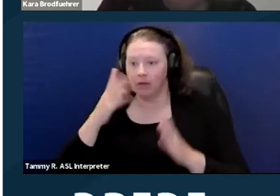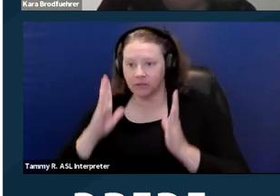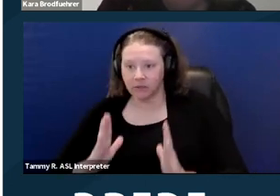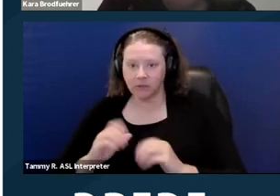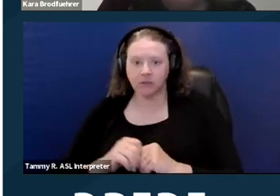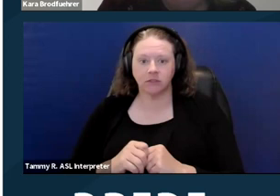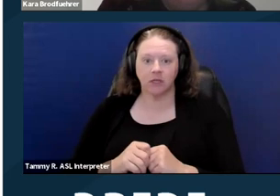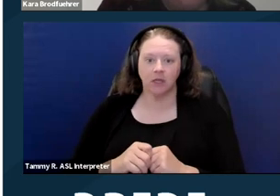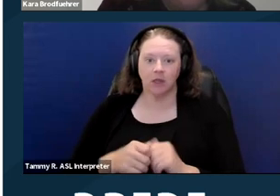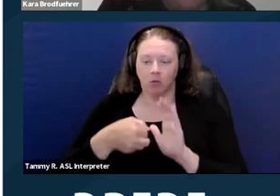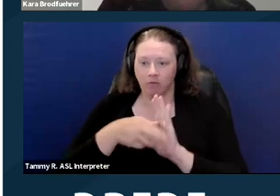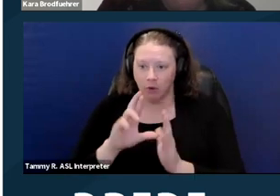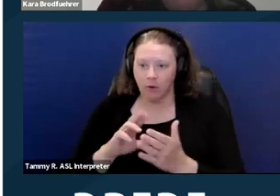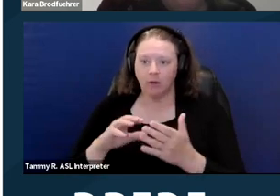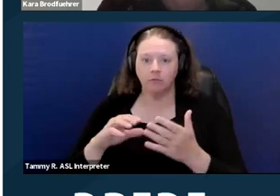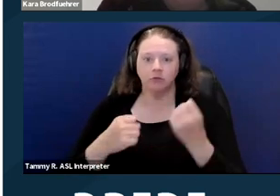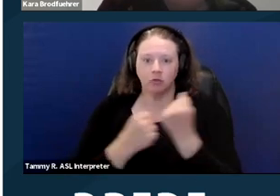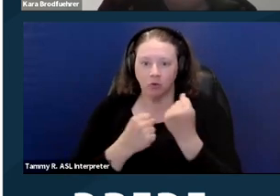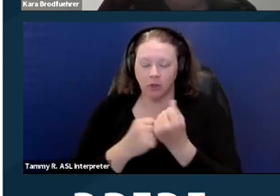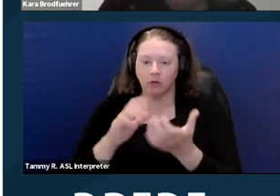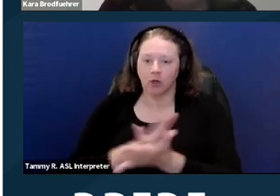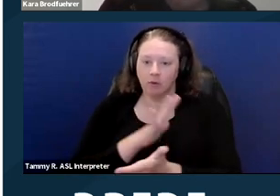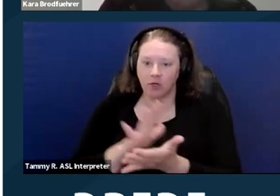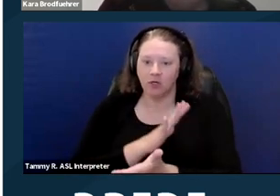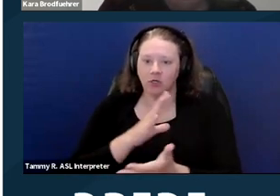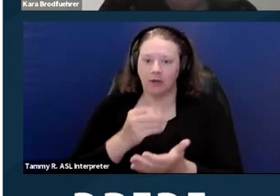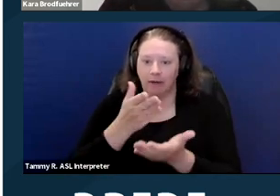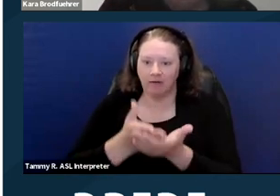reviewing documentation. It's important to note that we have one year